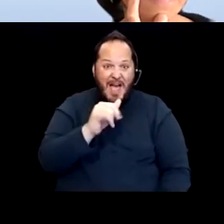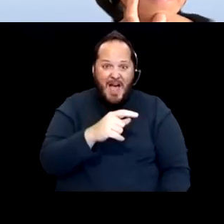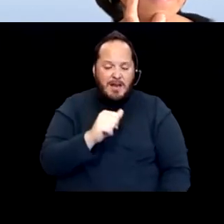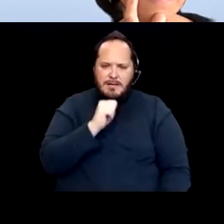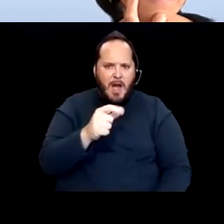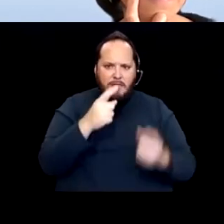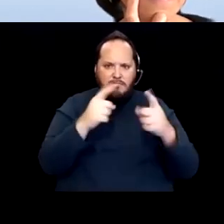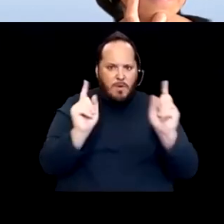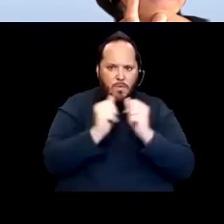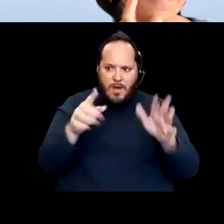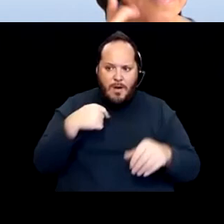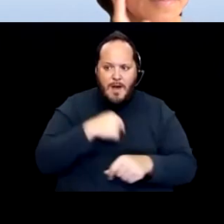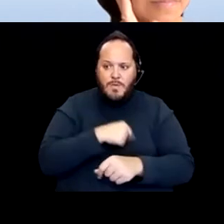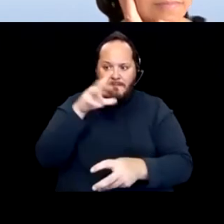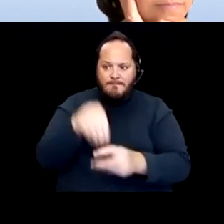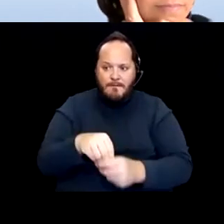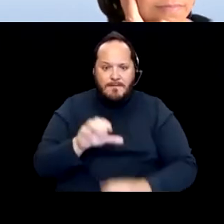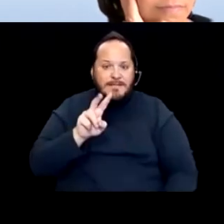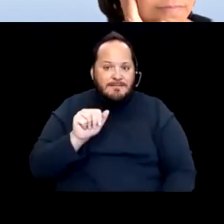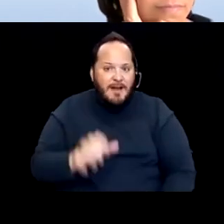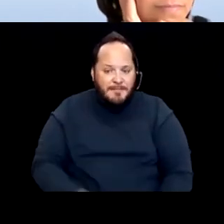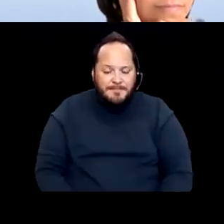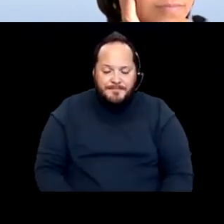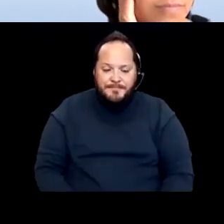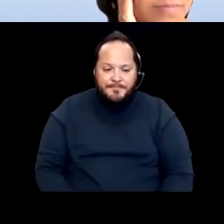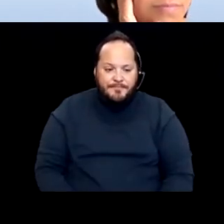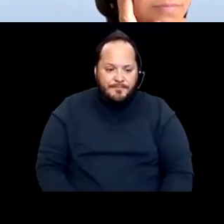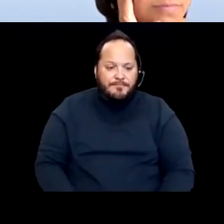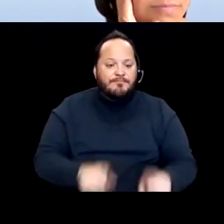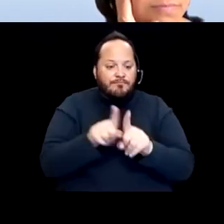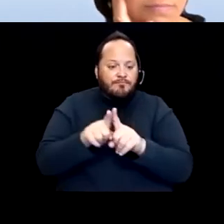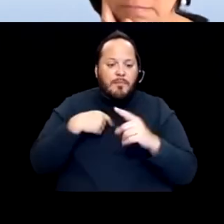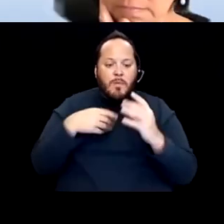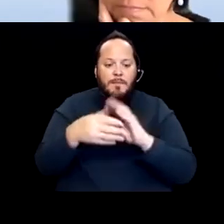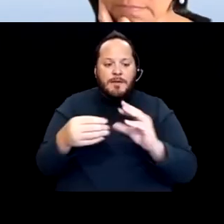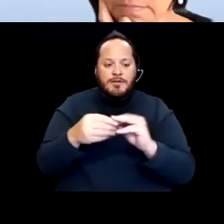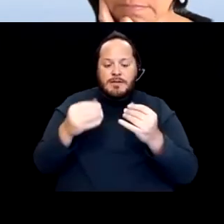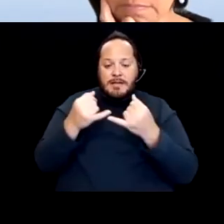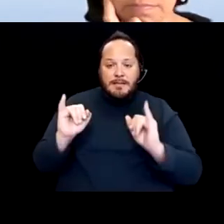I also just wanna mention that, you know the independent living centers, like some of the others on the call,